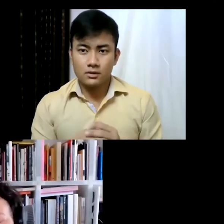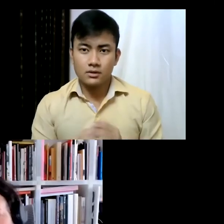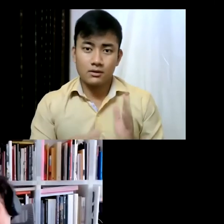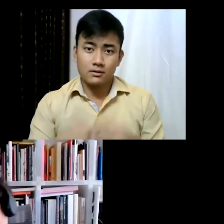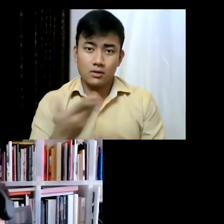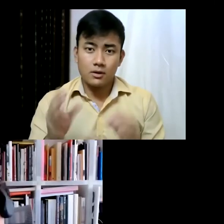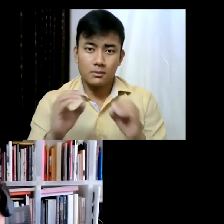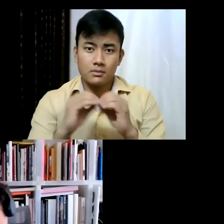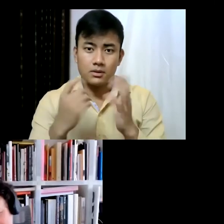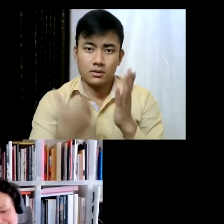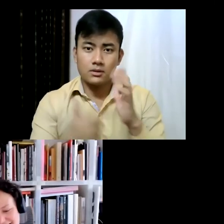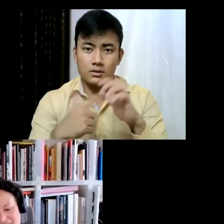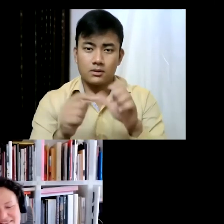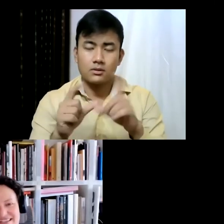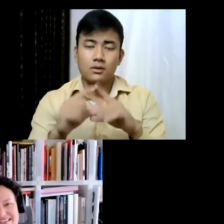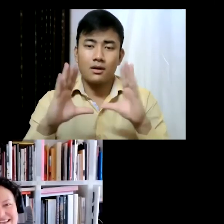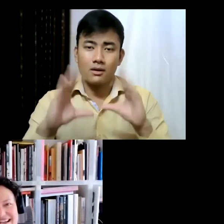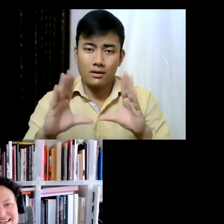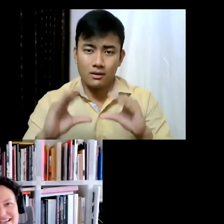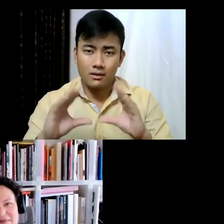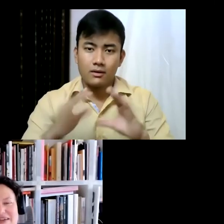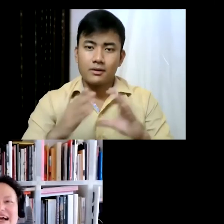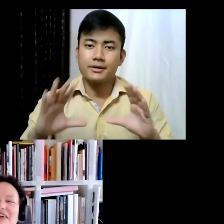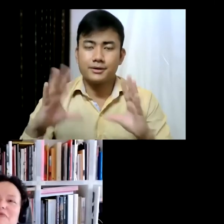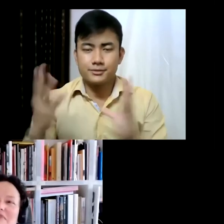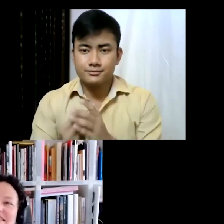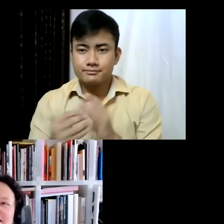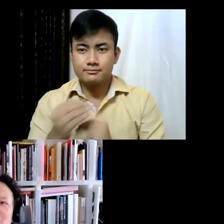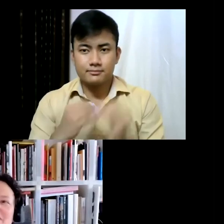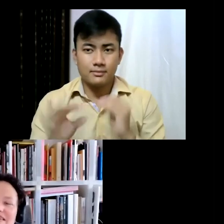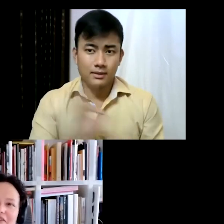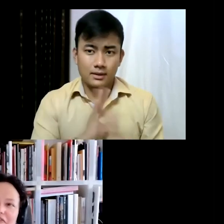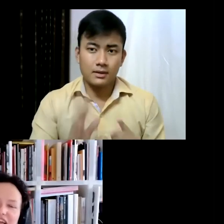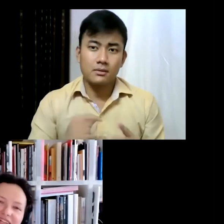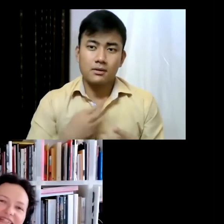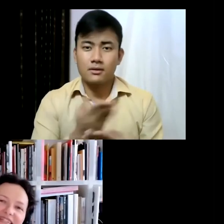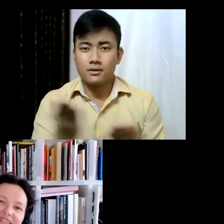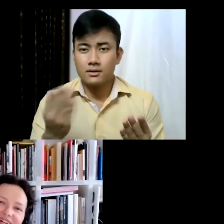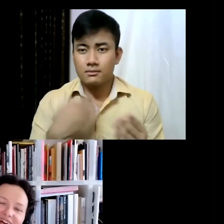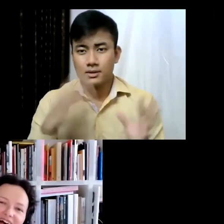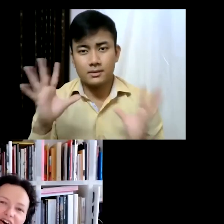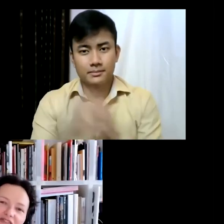but we're lucky to live again in New York City... and but I do miss the simplicity of things of